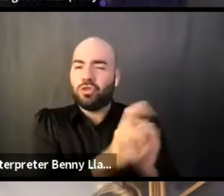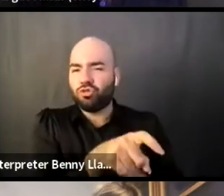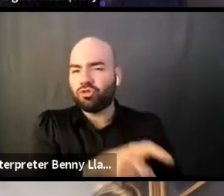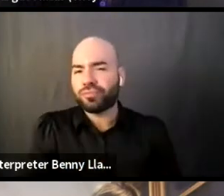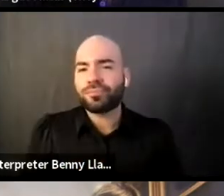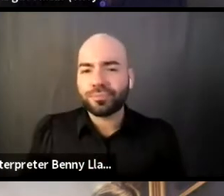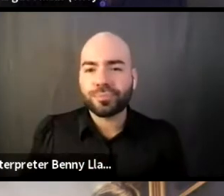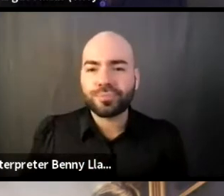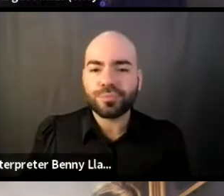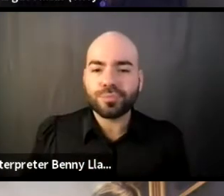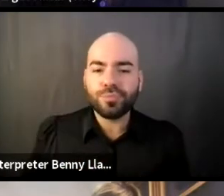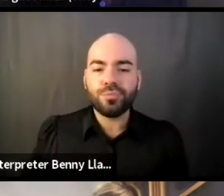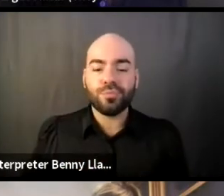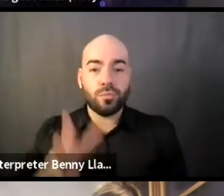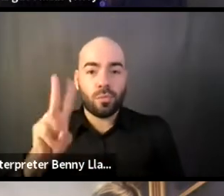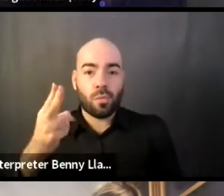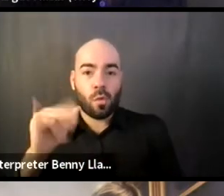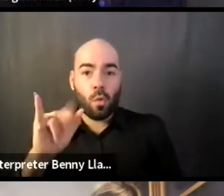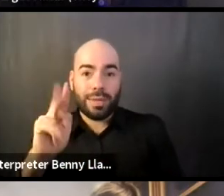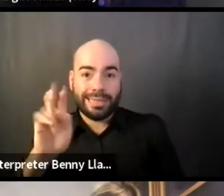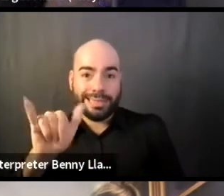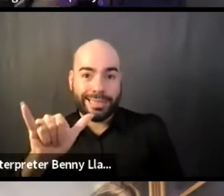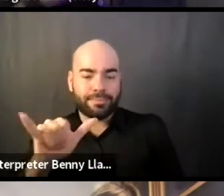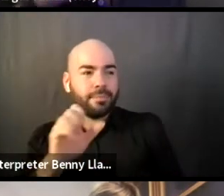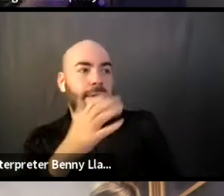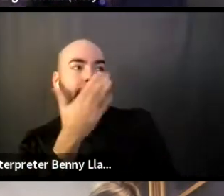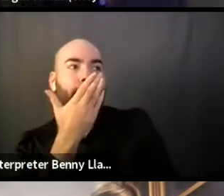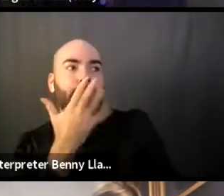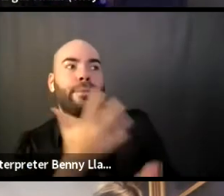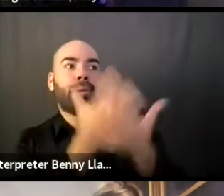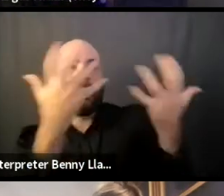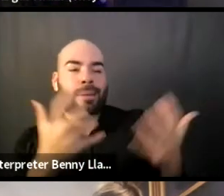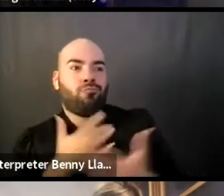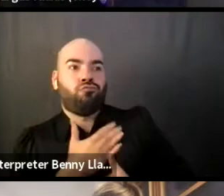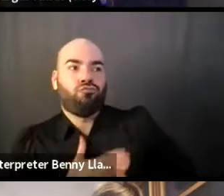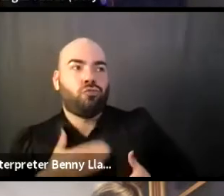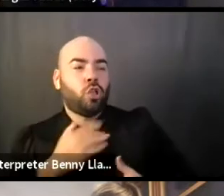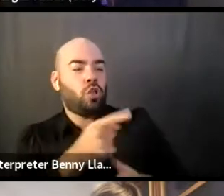Thank you so much for sharing. I really appreciate it. As you were talking, I was like, yes, it's real.